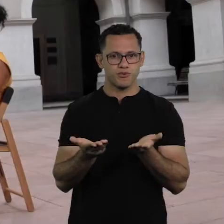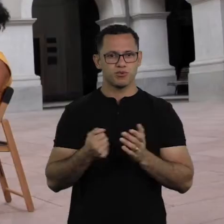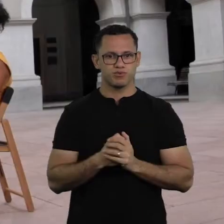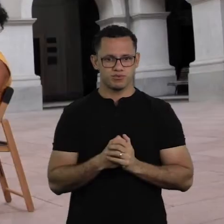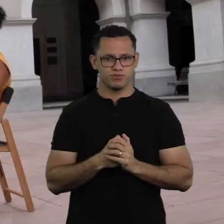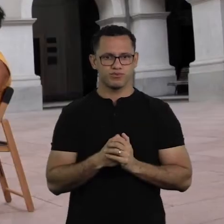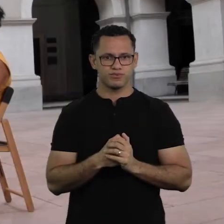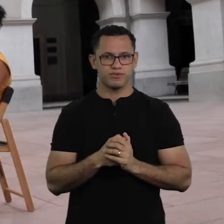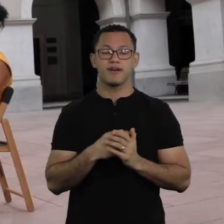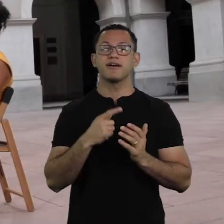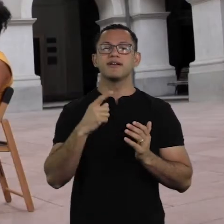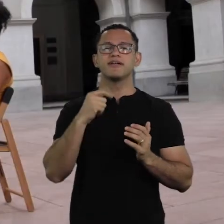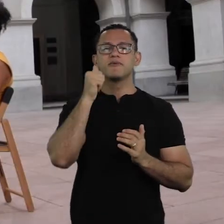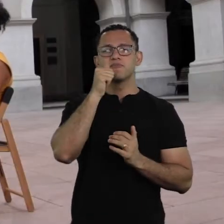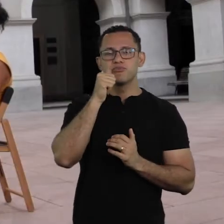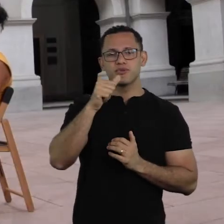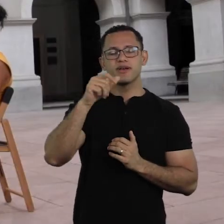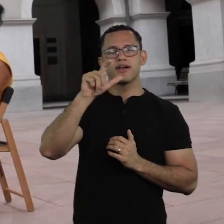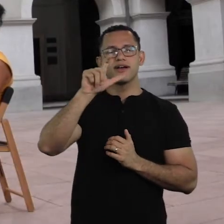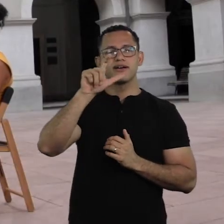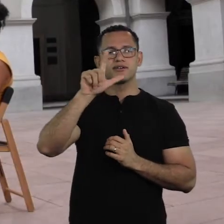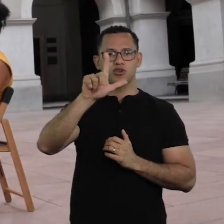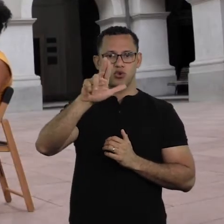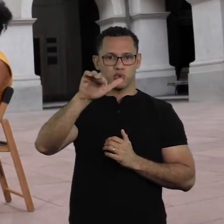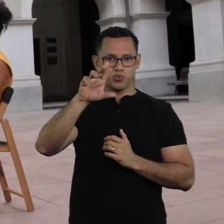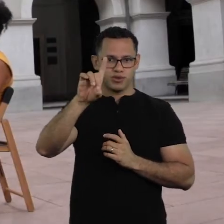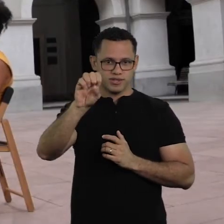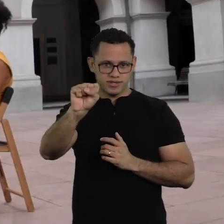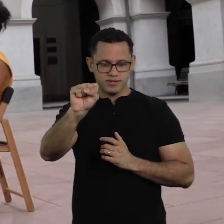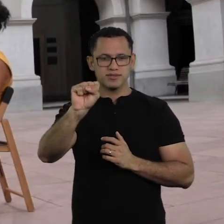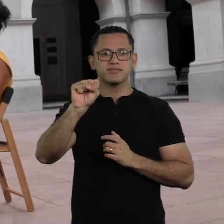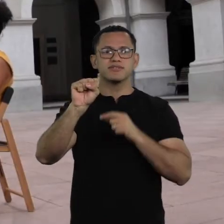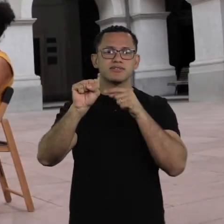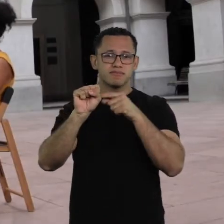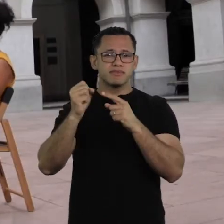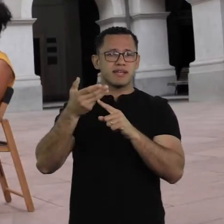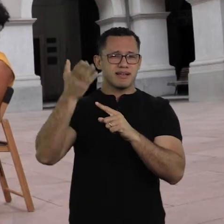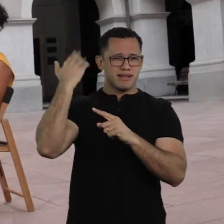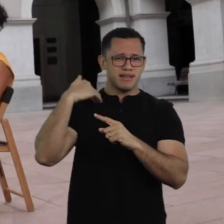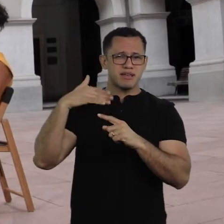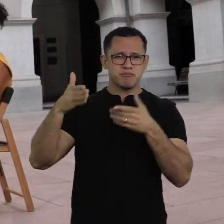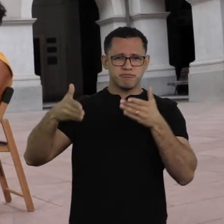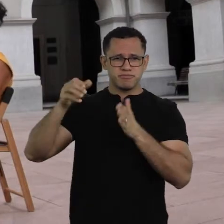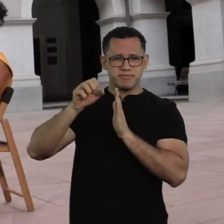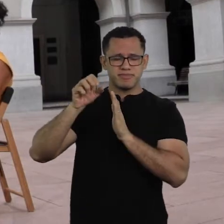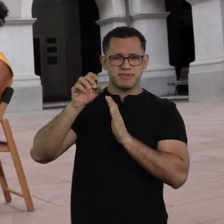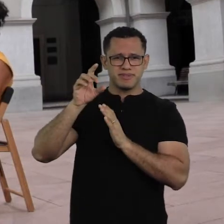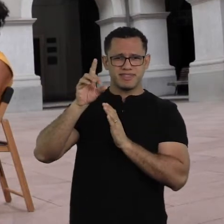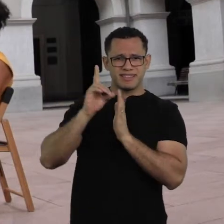There are texts by Maria de Lourdes Vale do Nascimento from the 1940s talking about this.